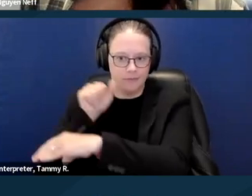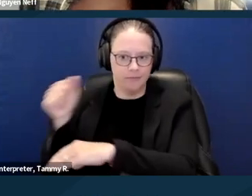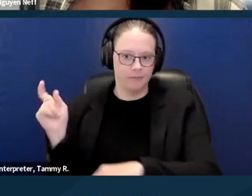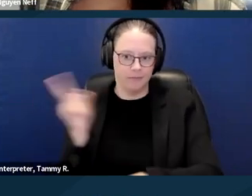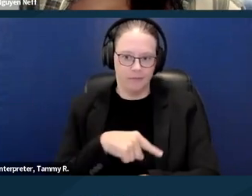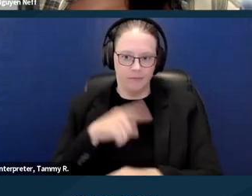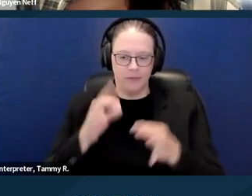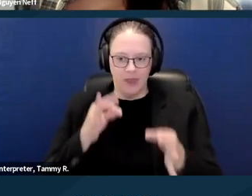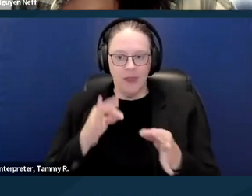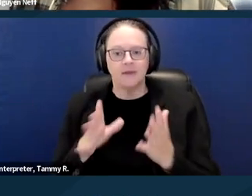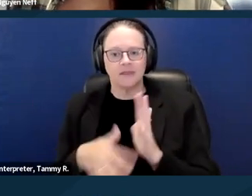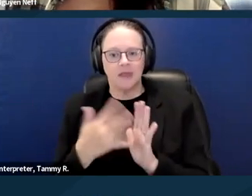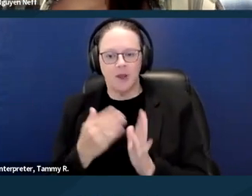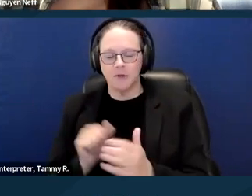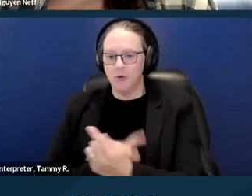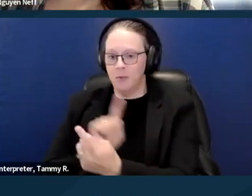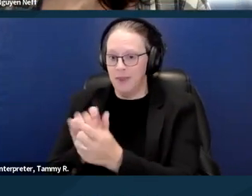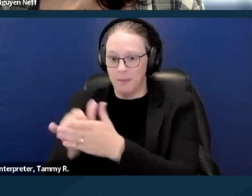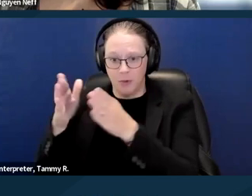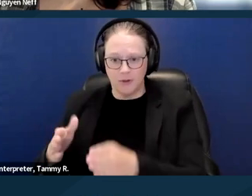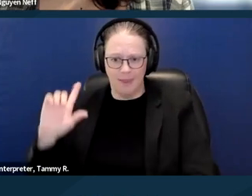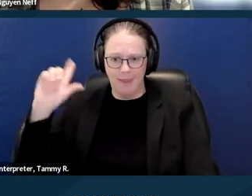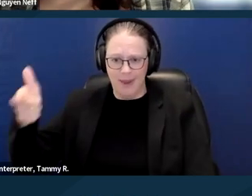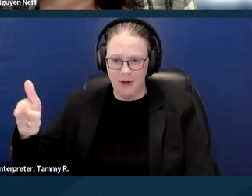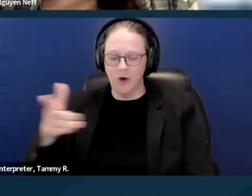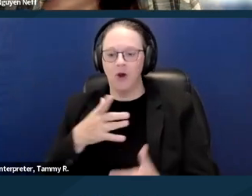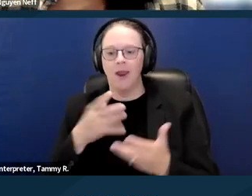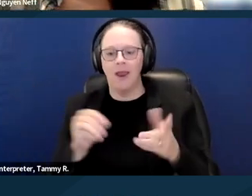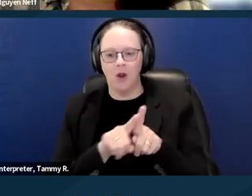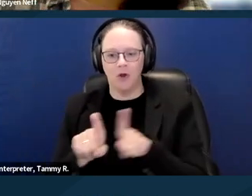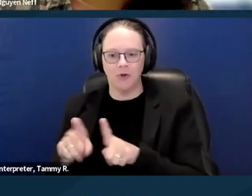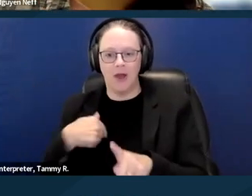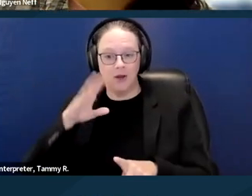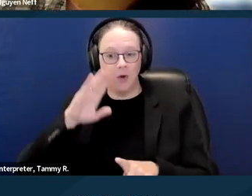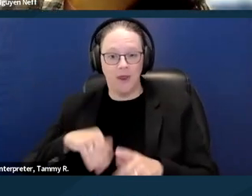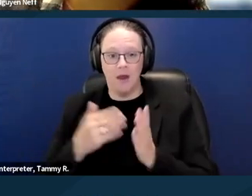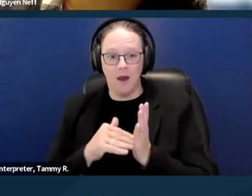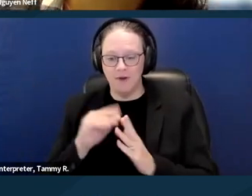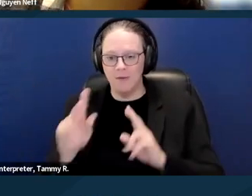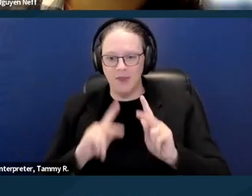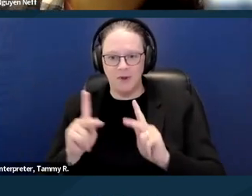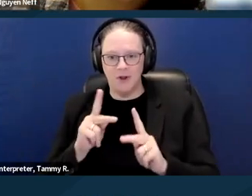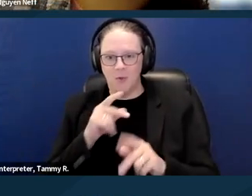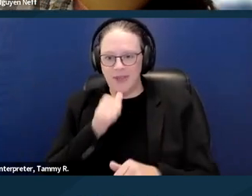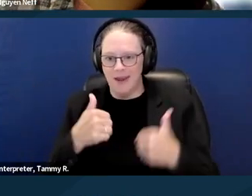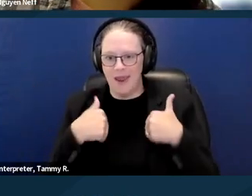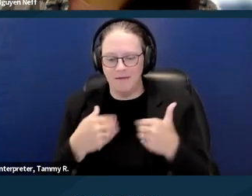and sometimes you meet them even later than that. And I also know that oftentimes people aren't gonna have this resources and means